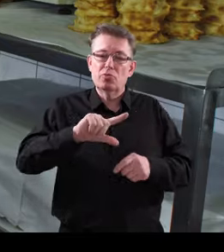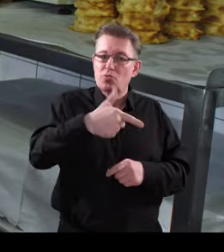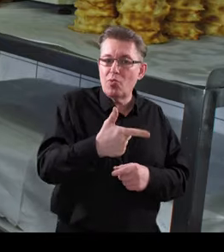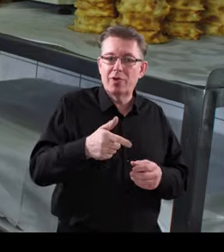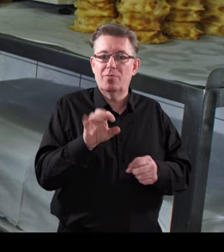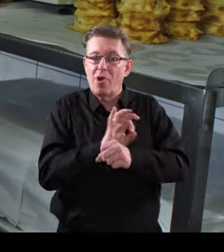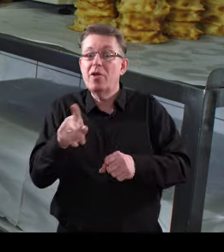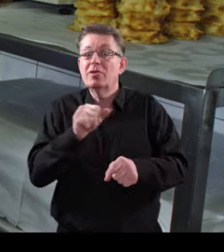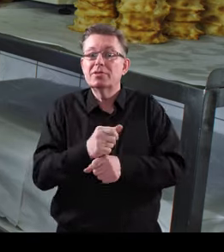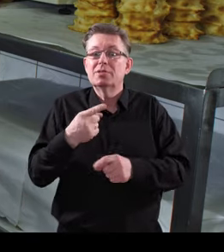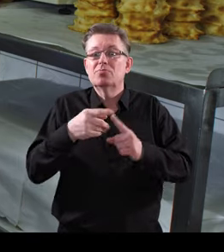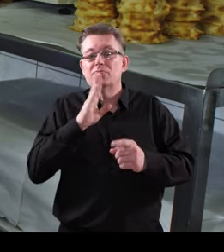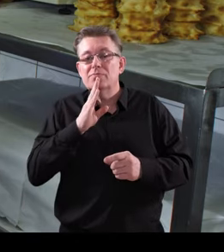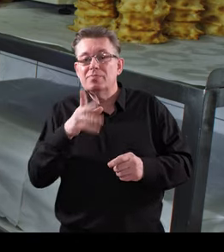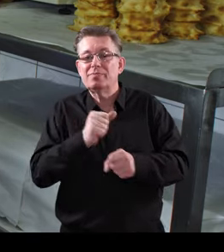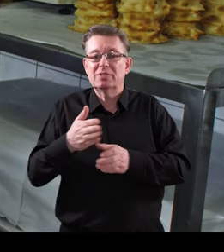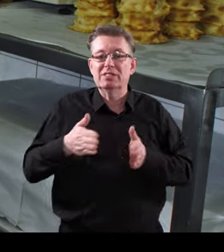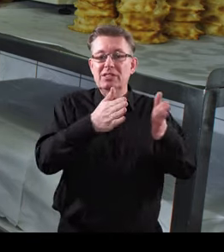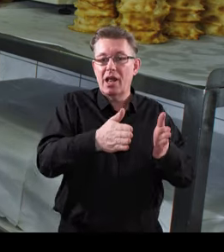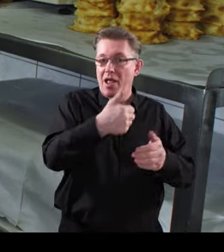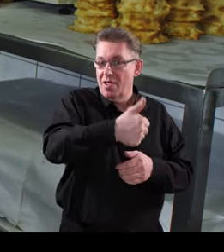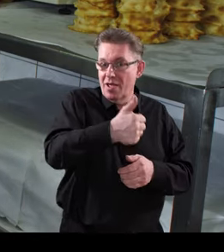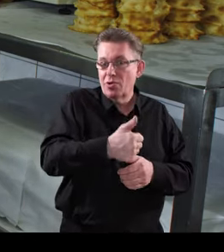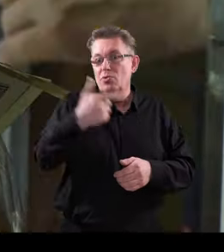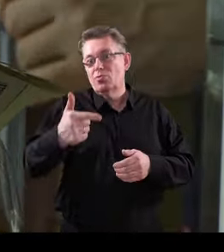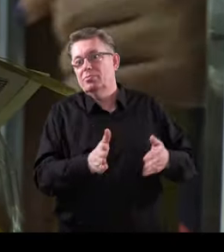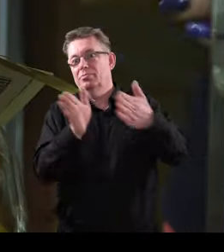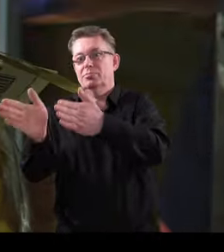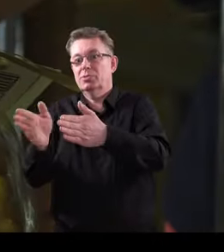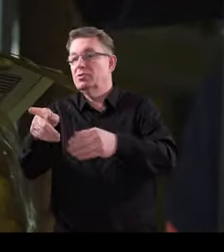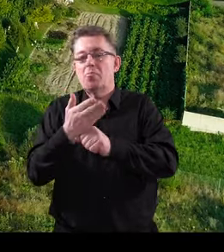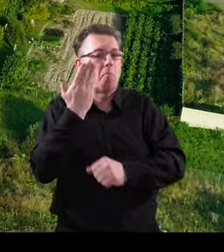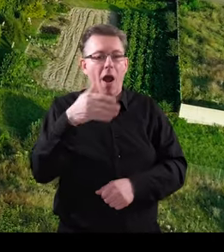and it starts this path from one project to another which is very good.